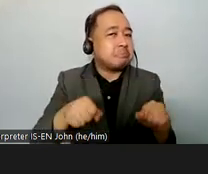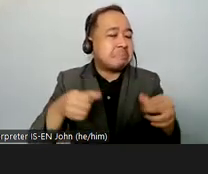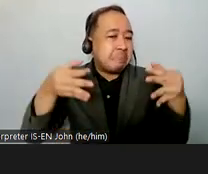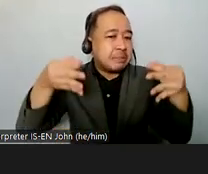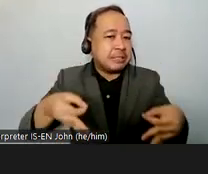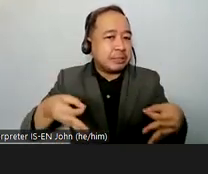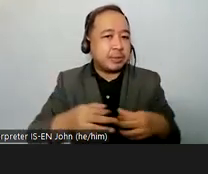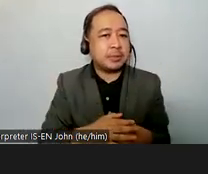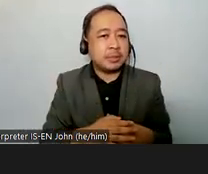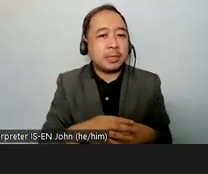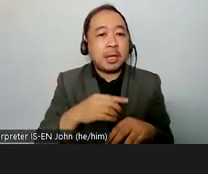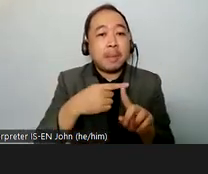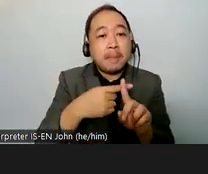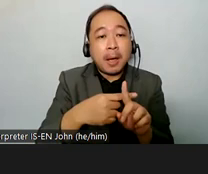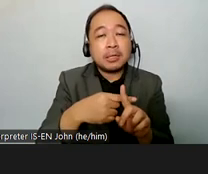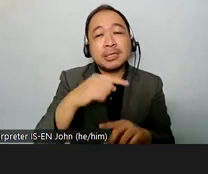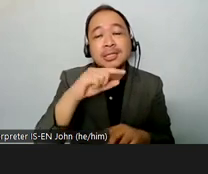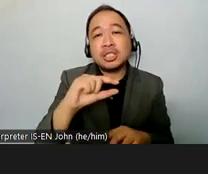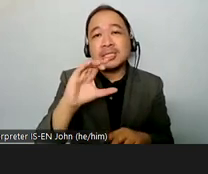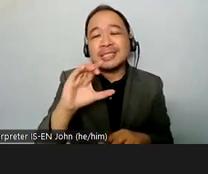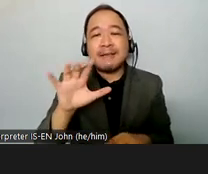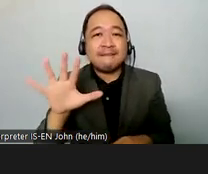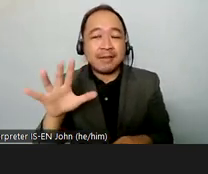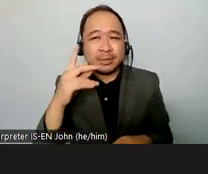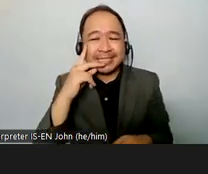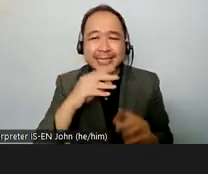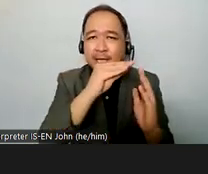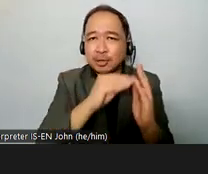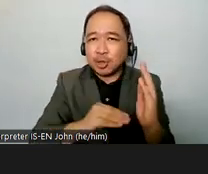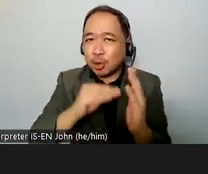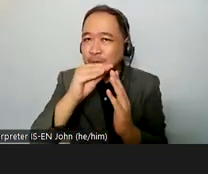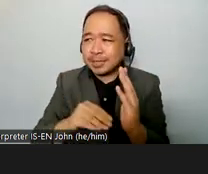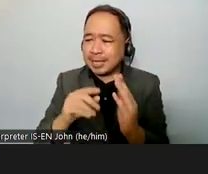other associated documents have not been enough for national policies to move in the direction of